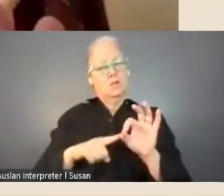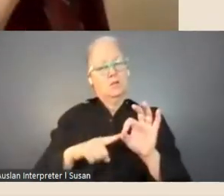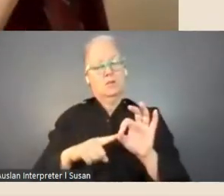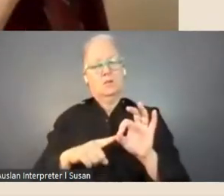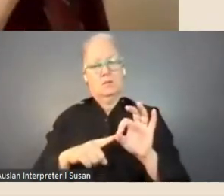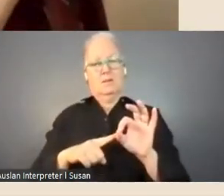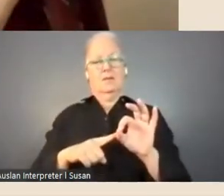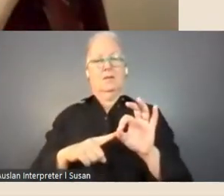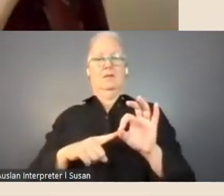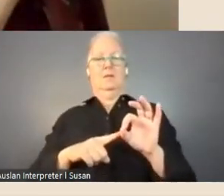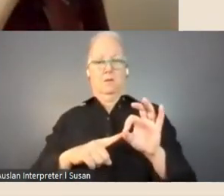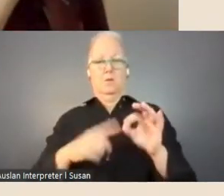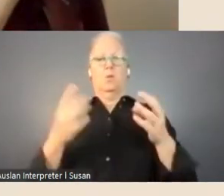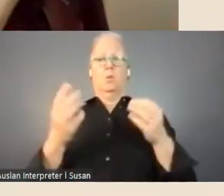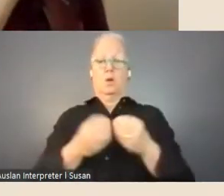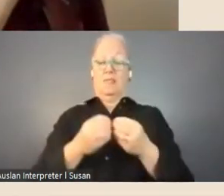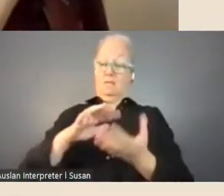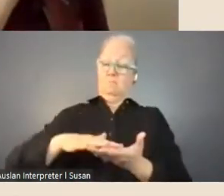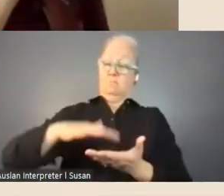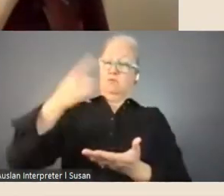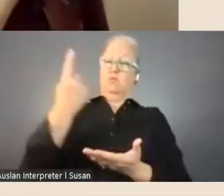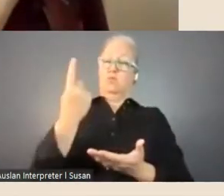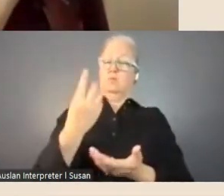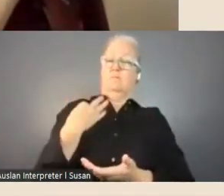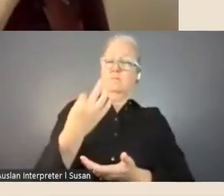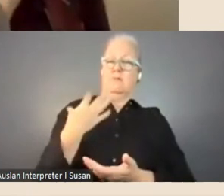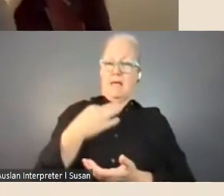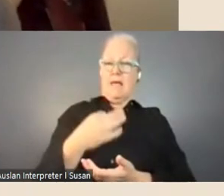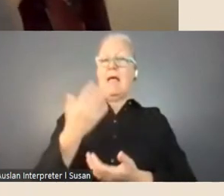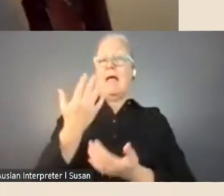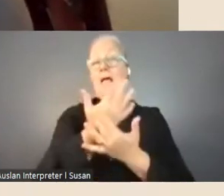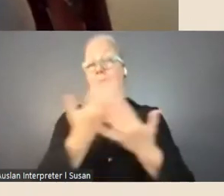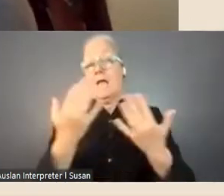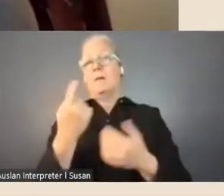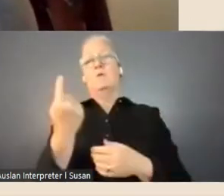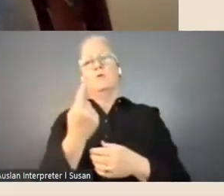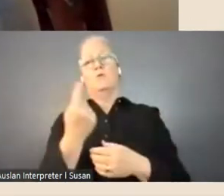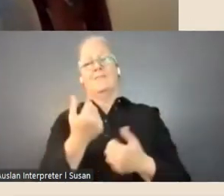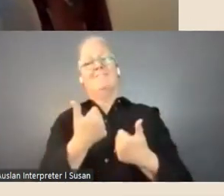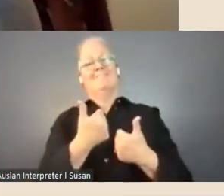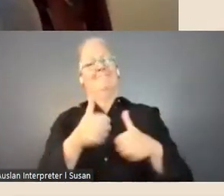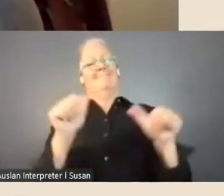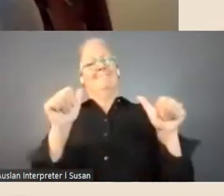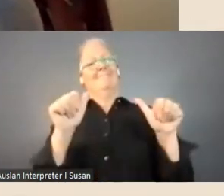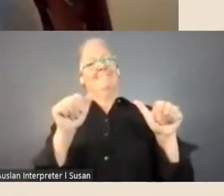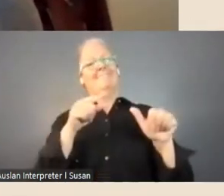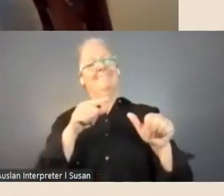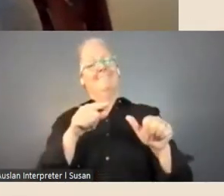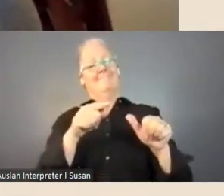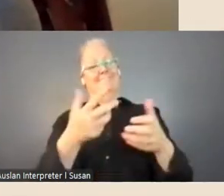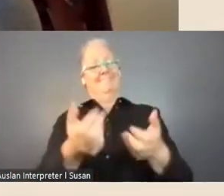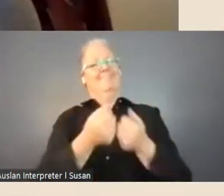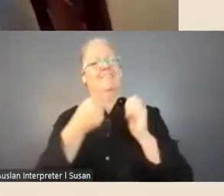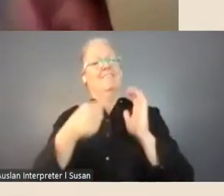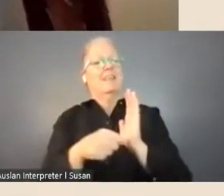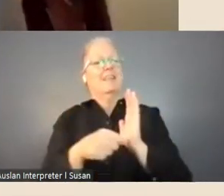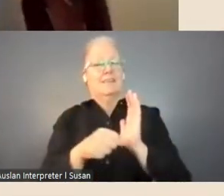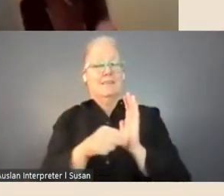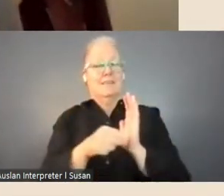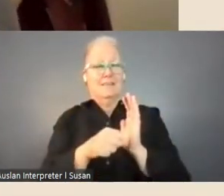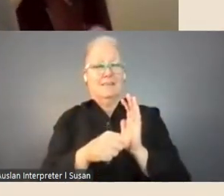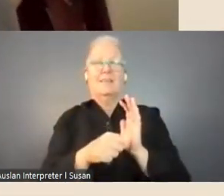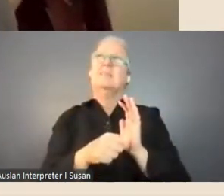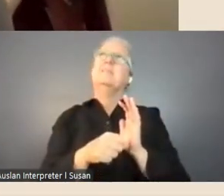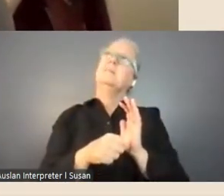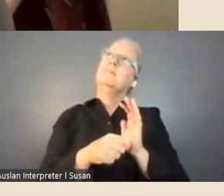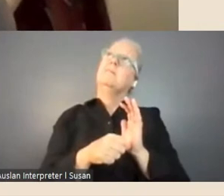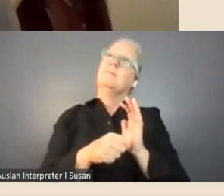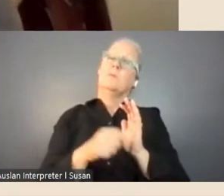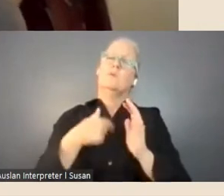of applications, how many people are successful? We receive a high number of applications for